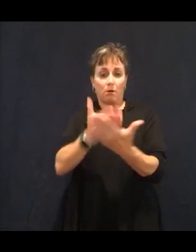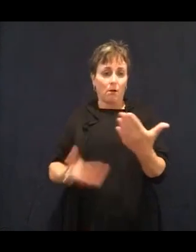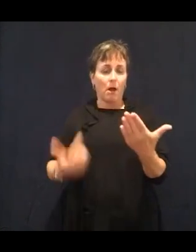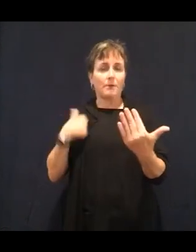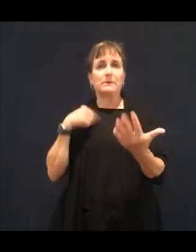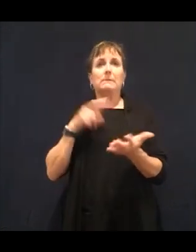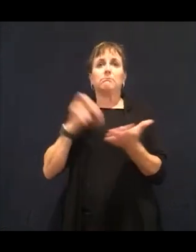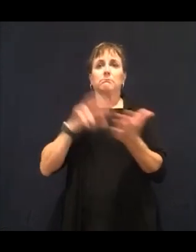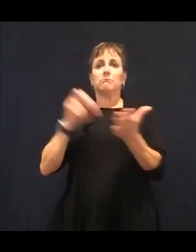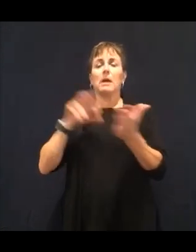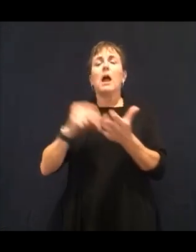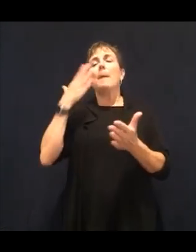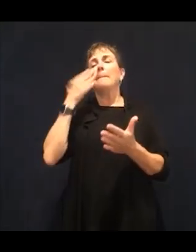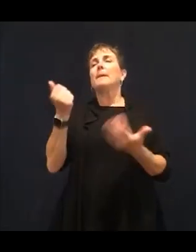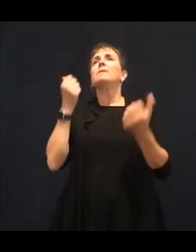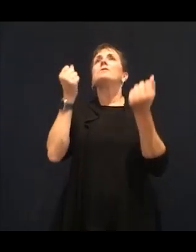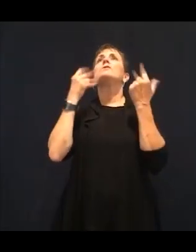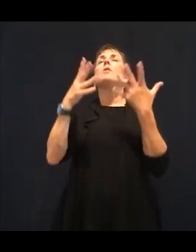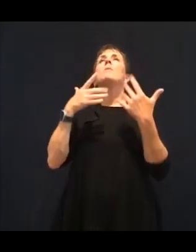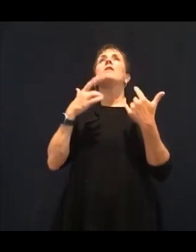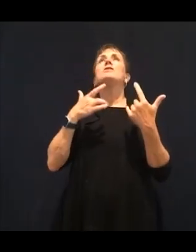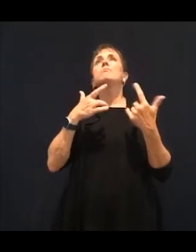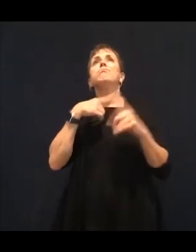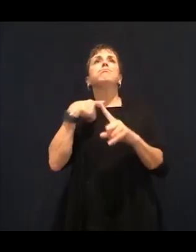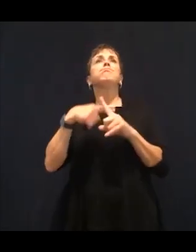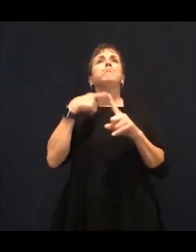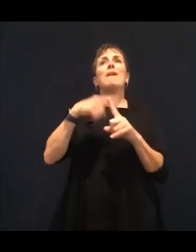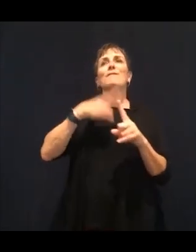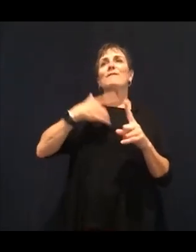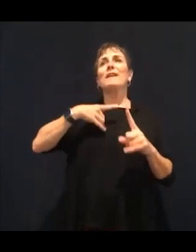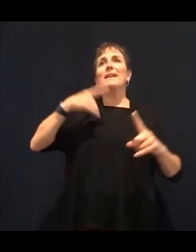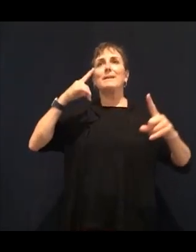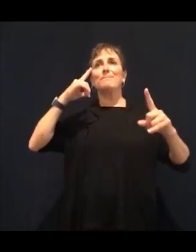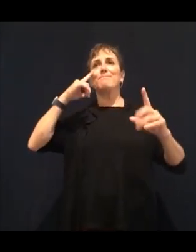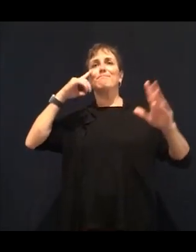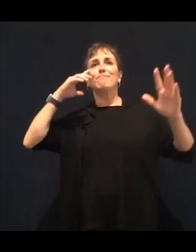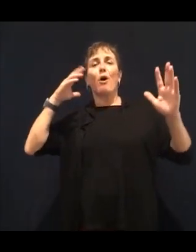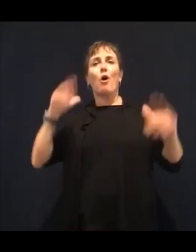to to really help people understand